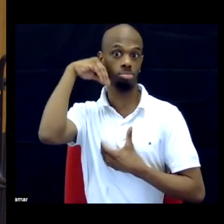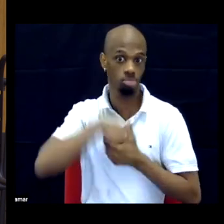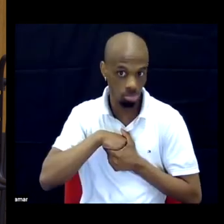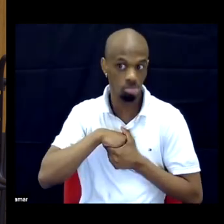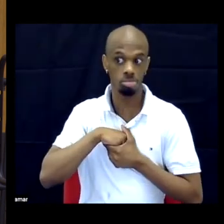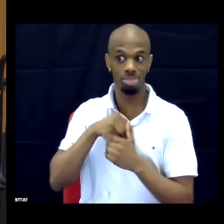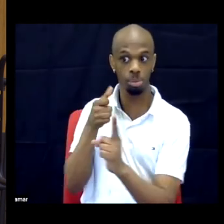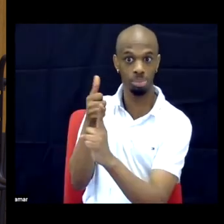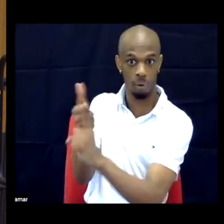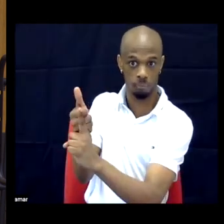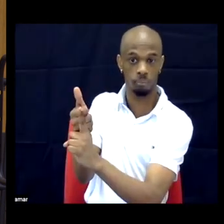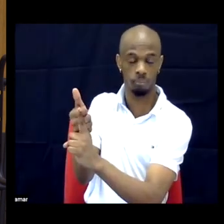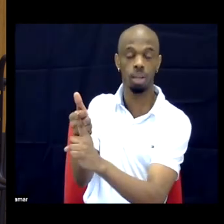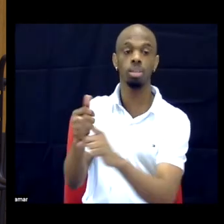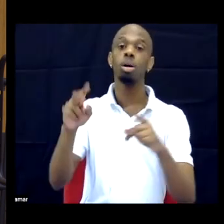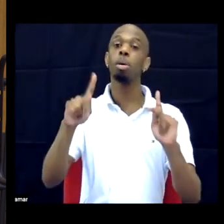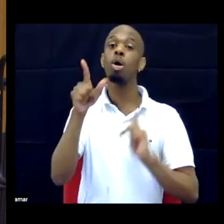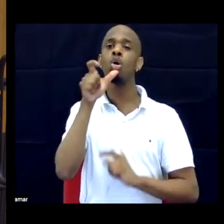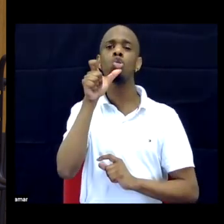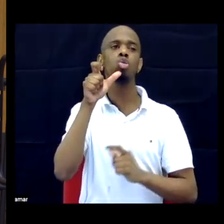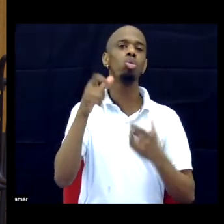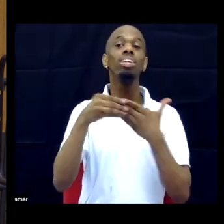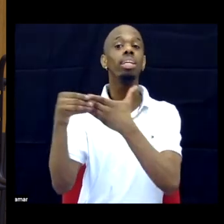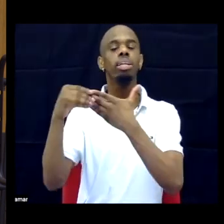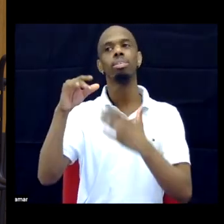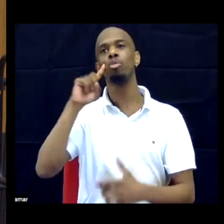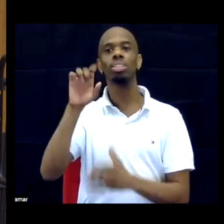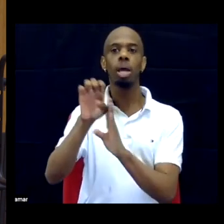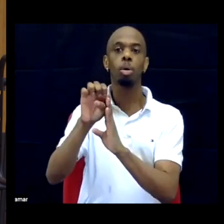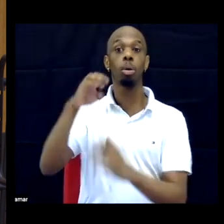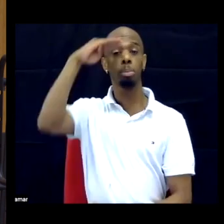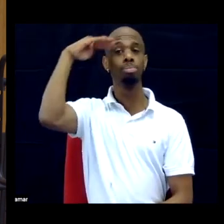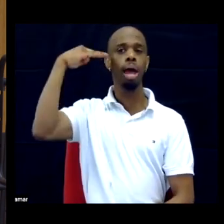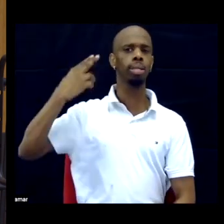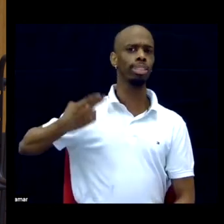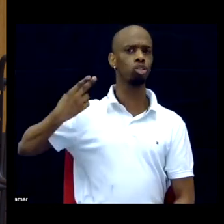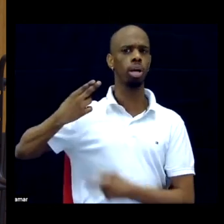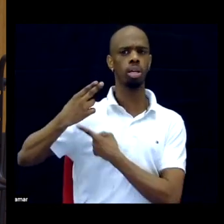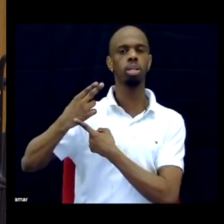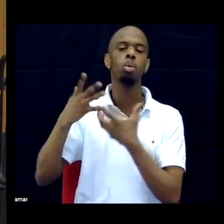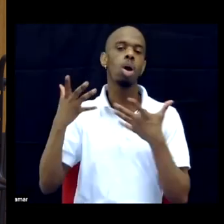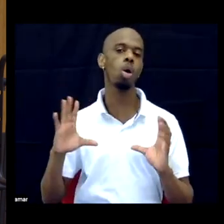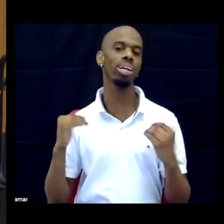I say, for example, you know, the folks who are doing black history, it's already in the archive.